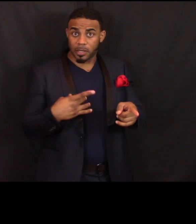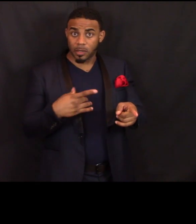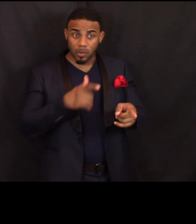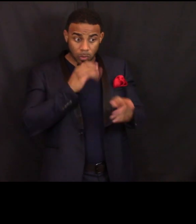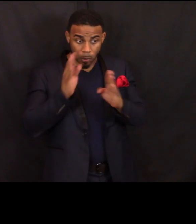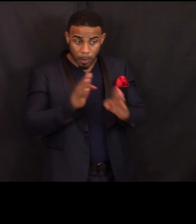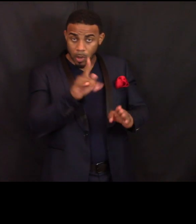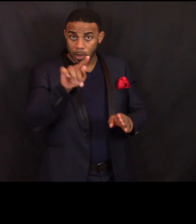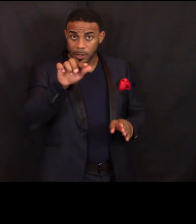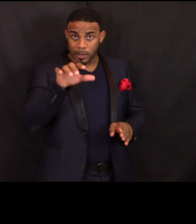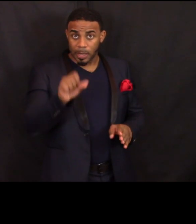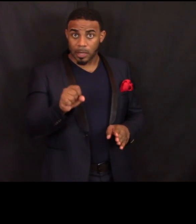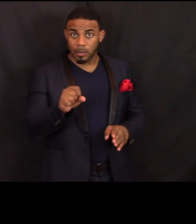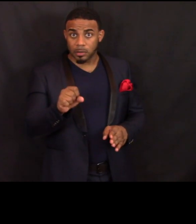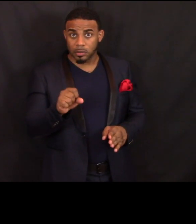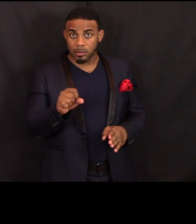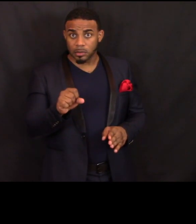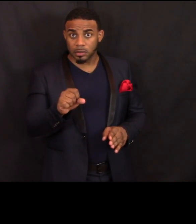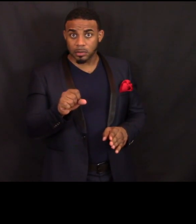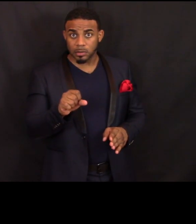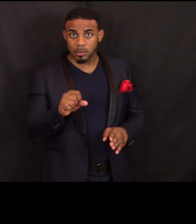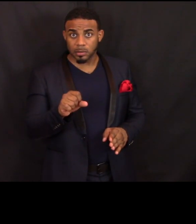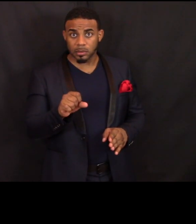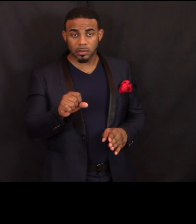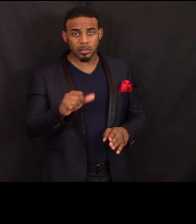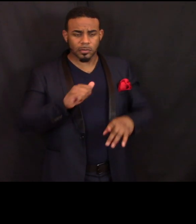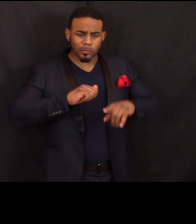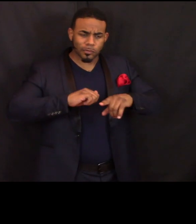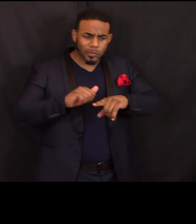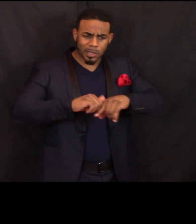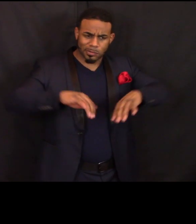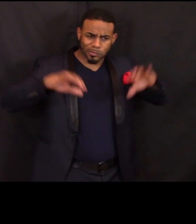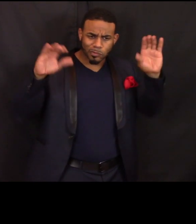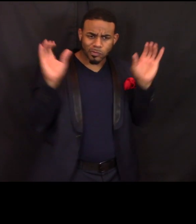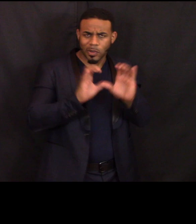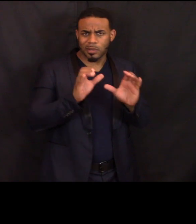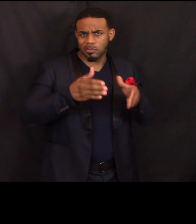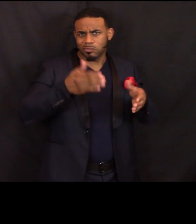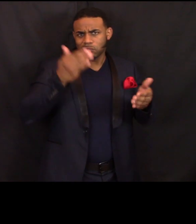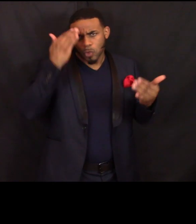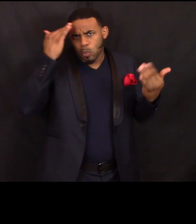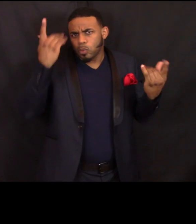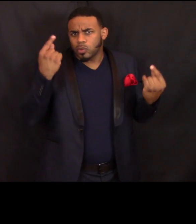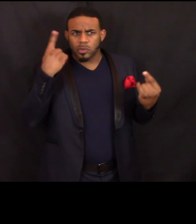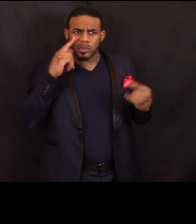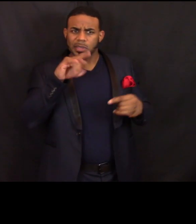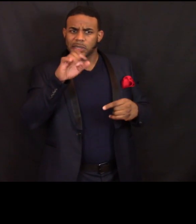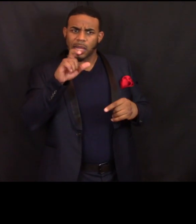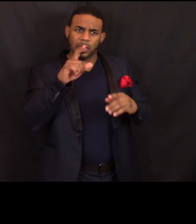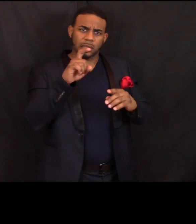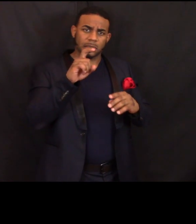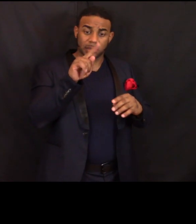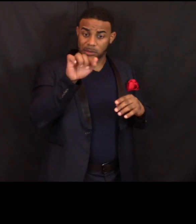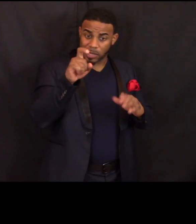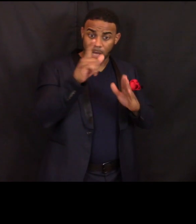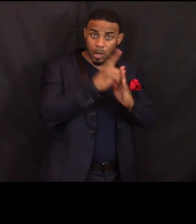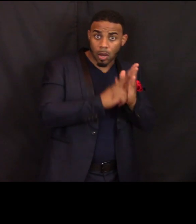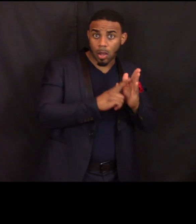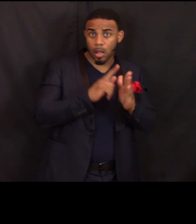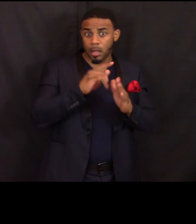is trained and certified in tax law and tax ID procedure. And they are not the last line of defense.